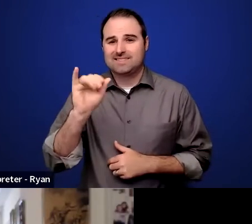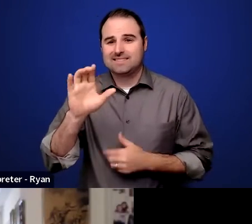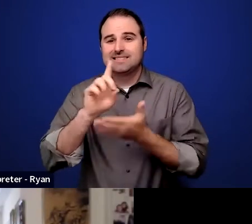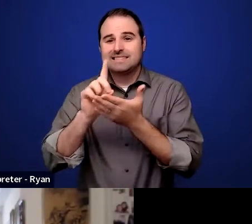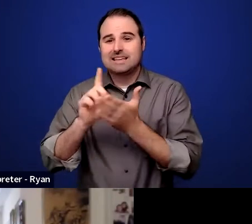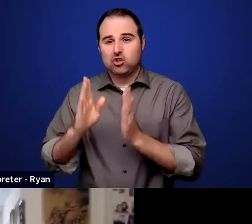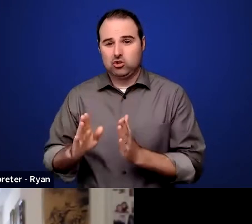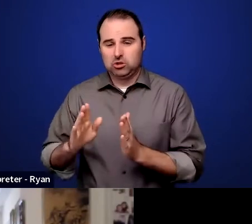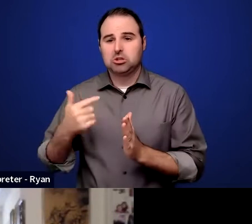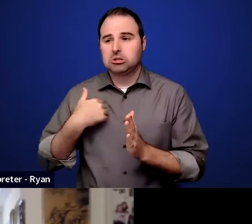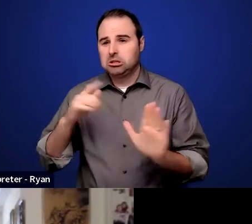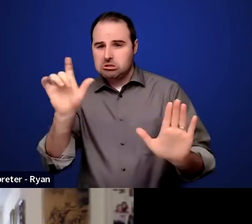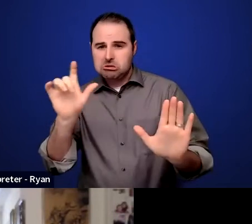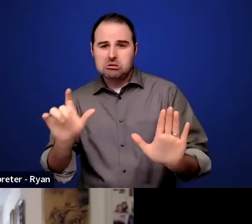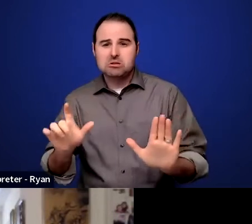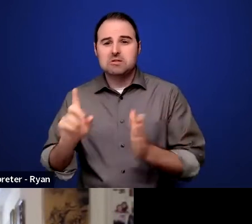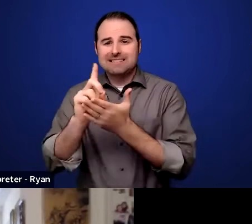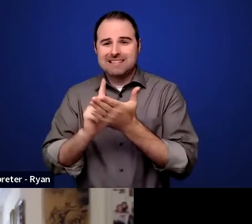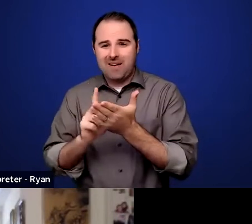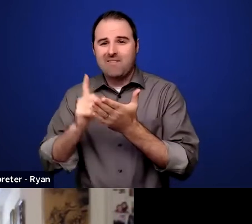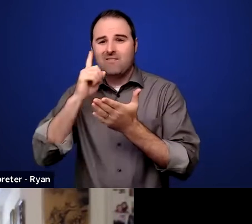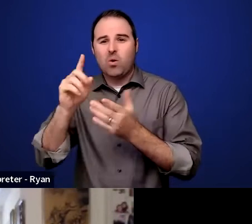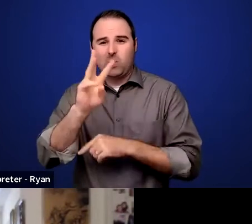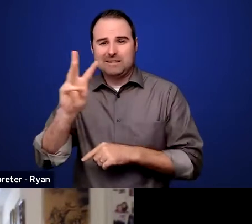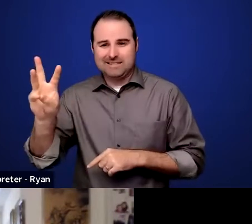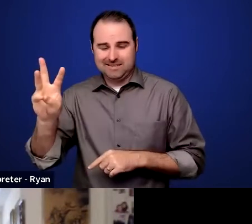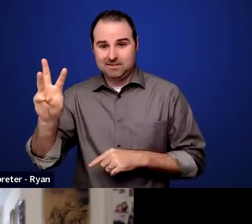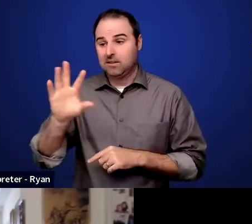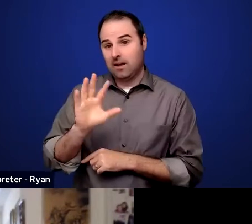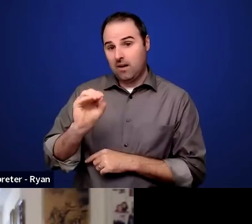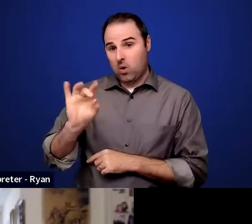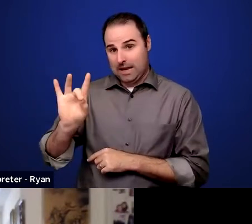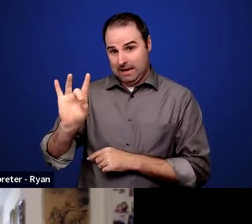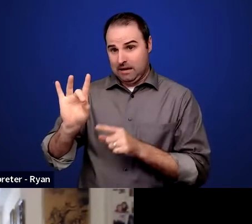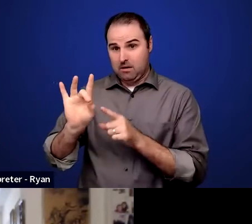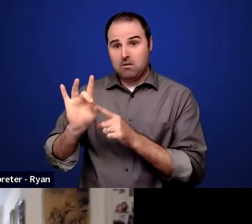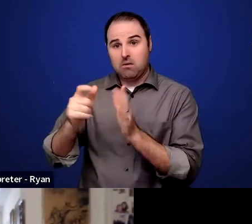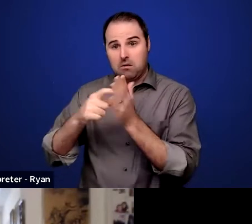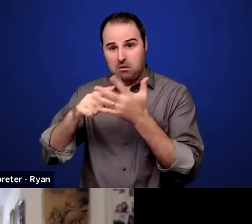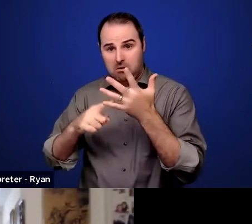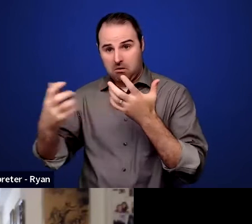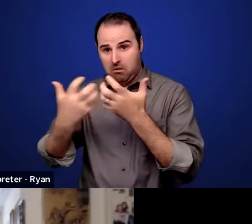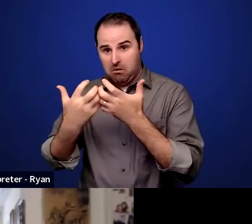Beyond meeting 508 compliance standards, are there other things I should consider that can improve accessibility?